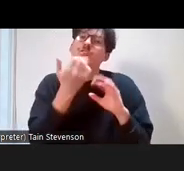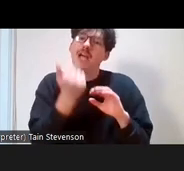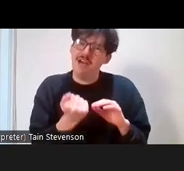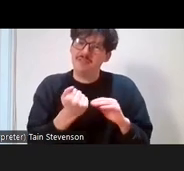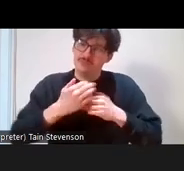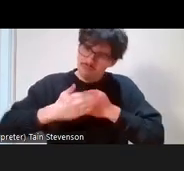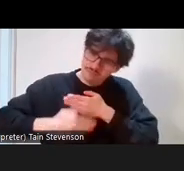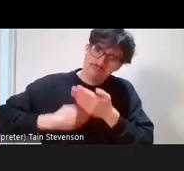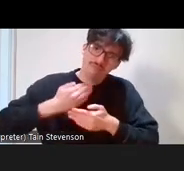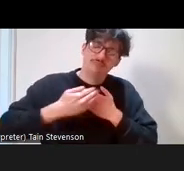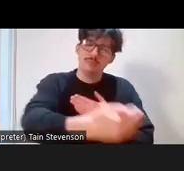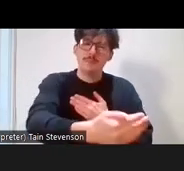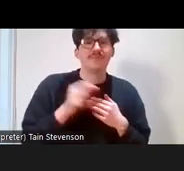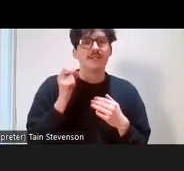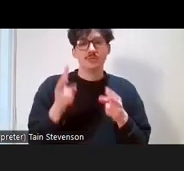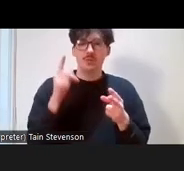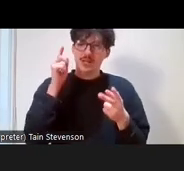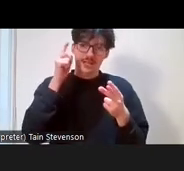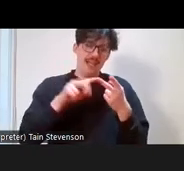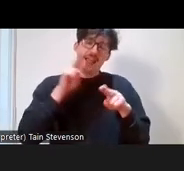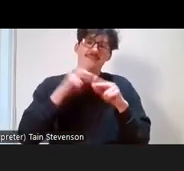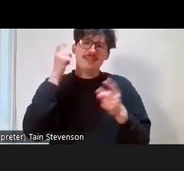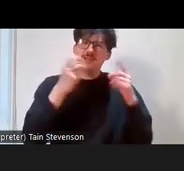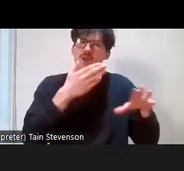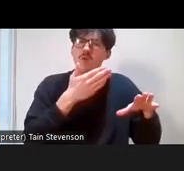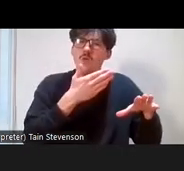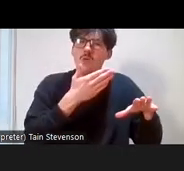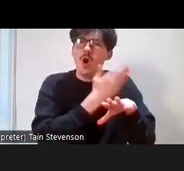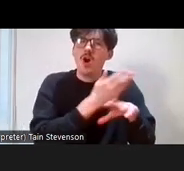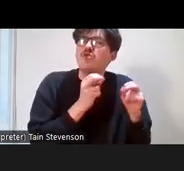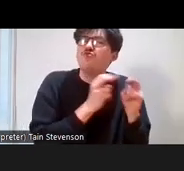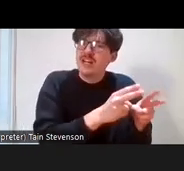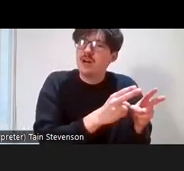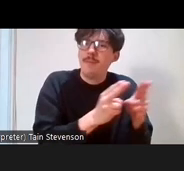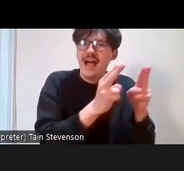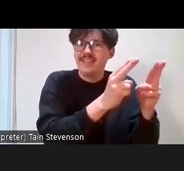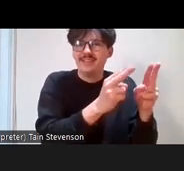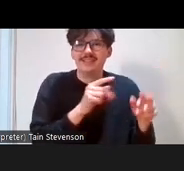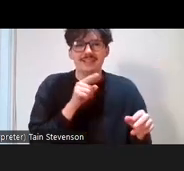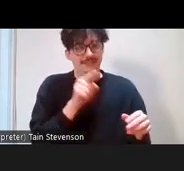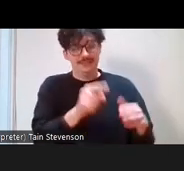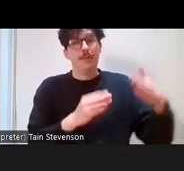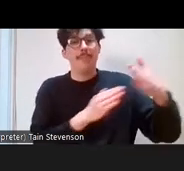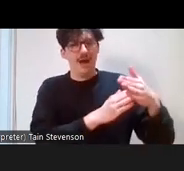about careers and getting into jobs, you know these barriers are really really relevant. So,